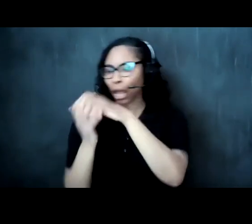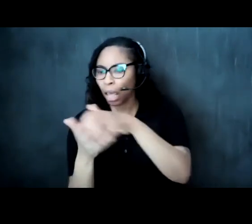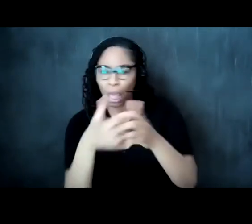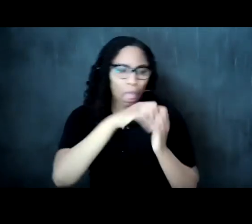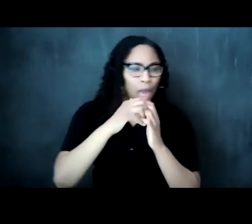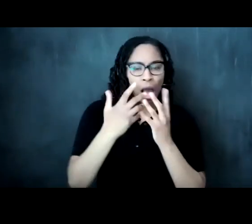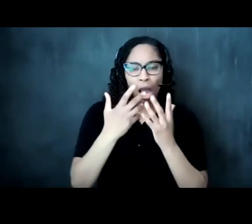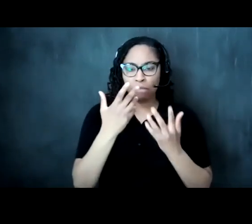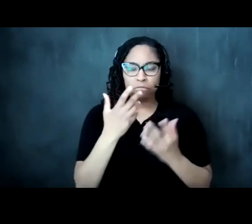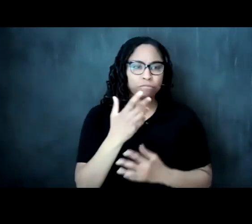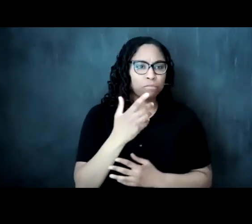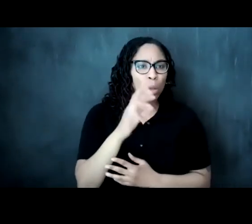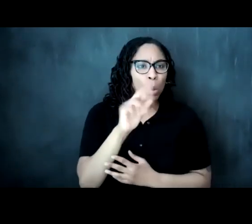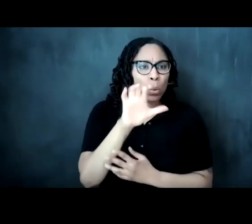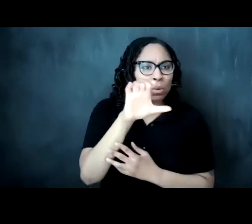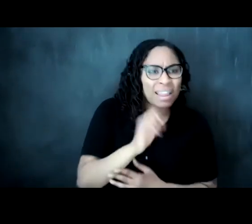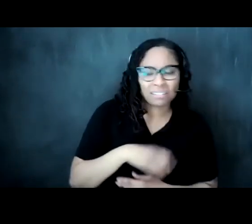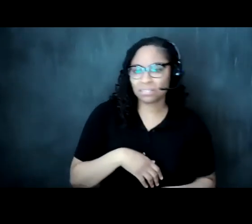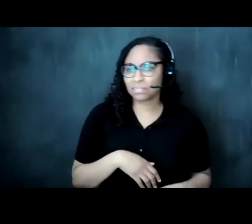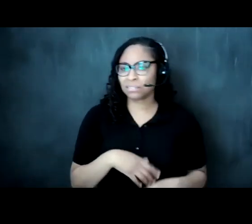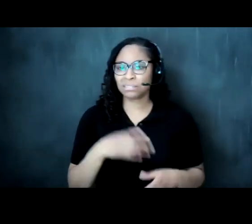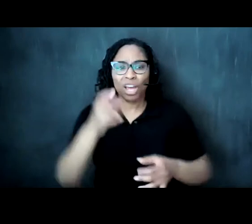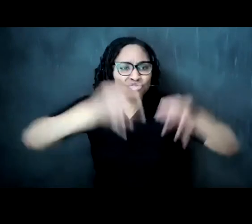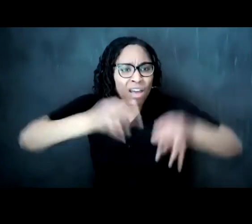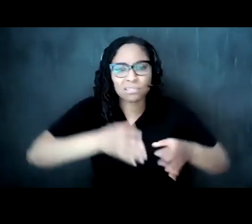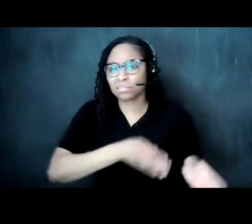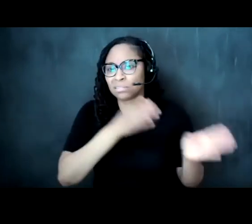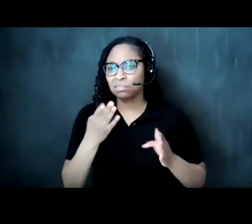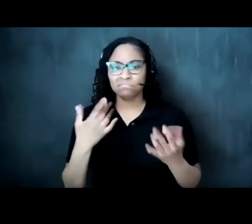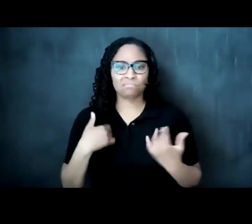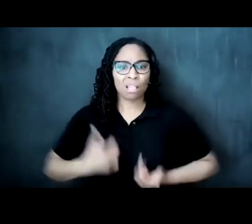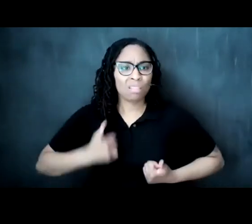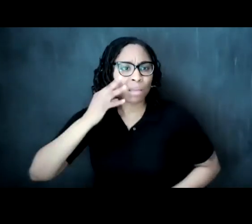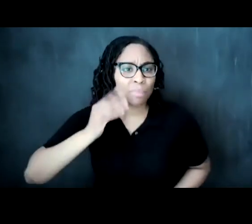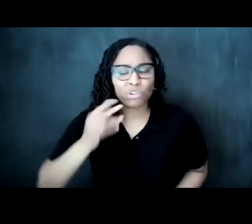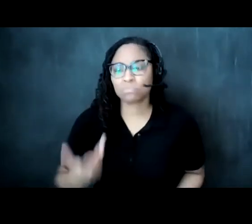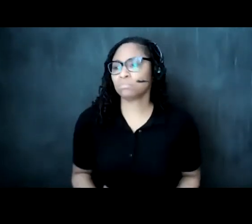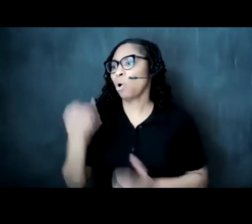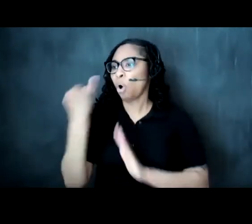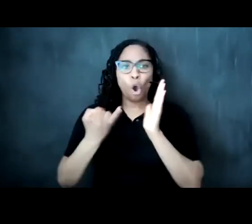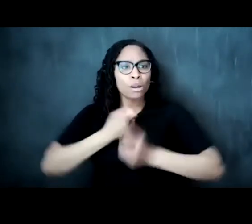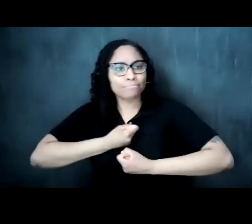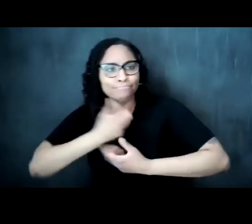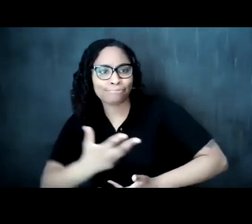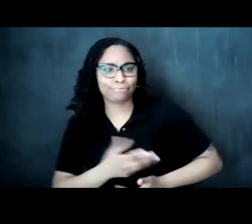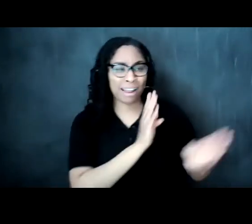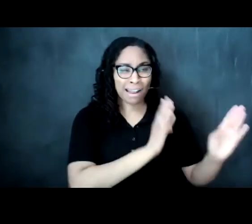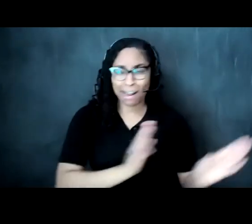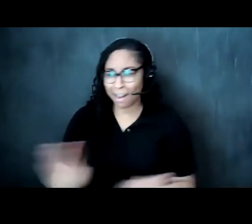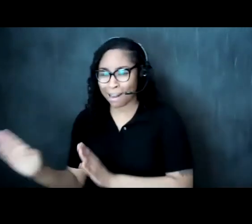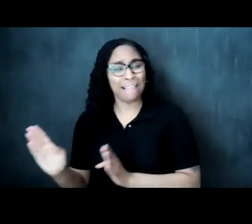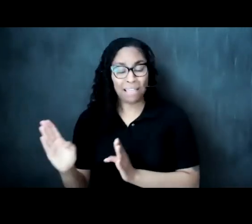justice lived experience artistic expression that's a tall order it's a tall order but but i